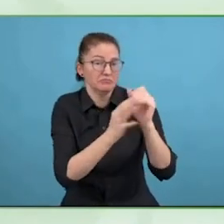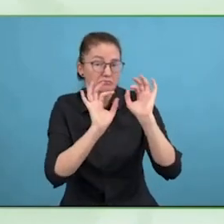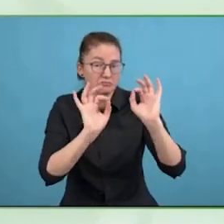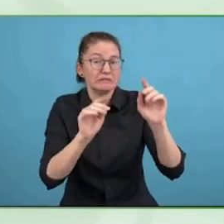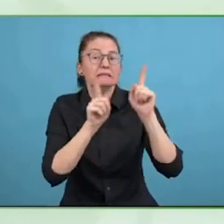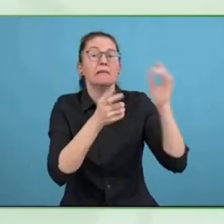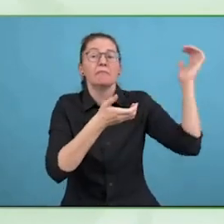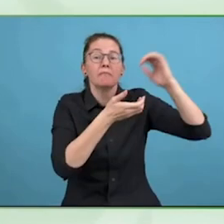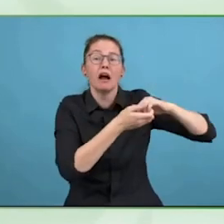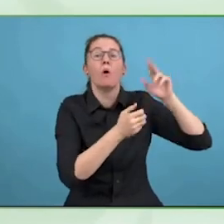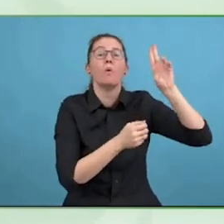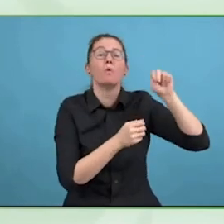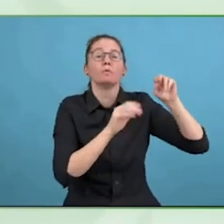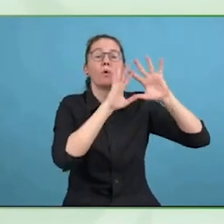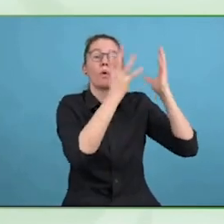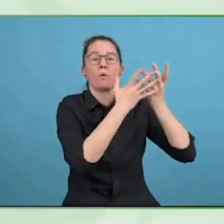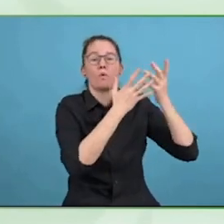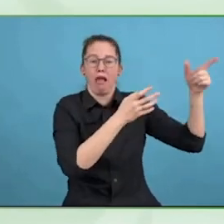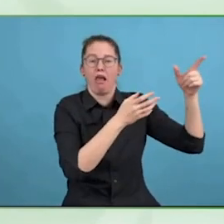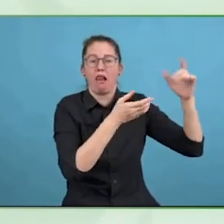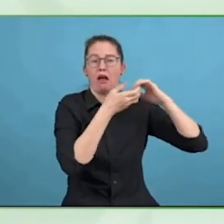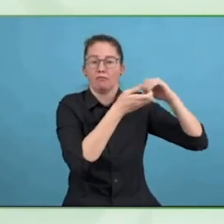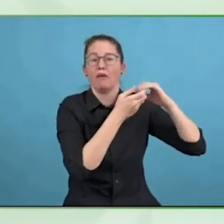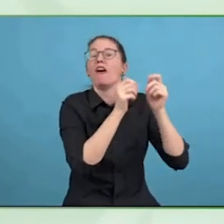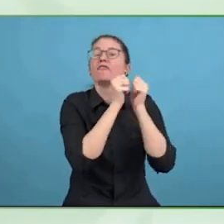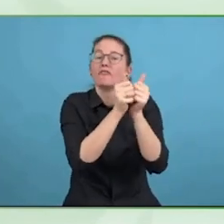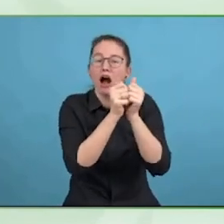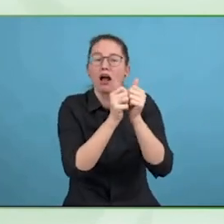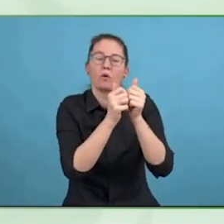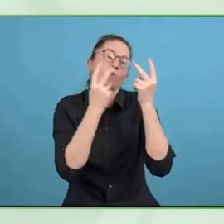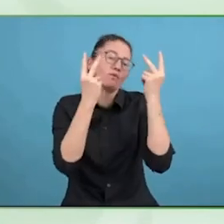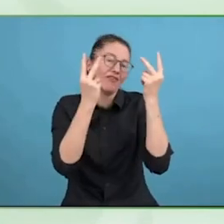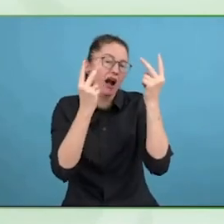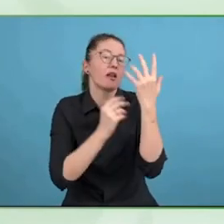two, how it works for them, just the process of collaborative effort.